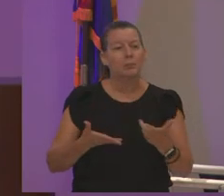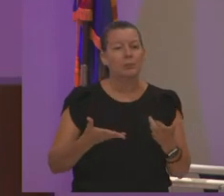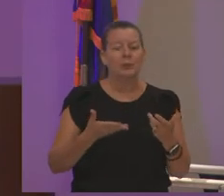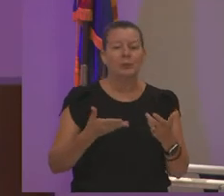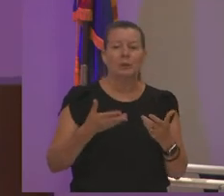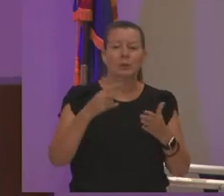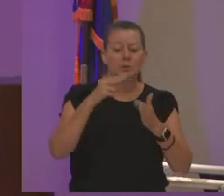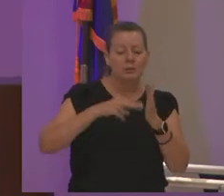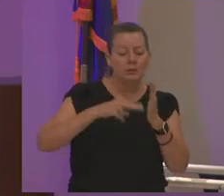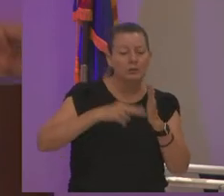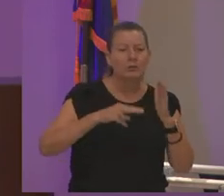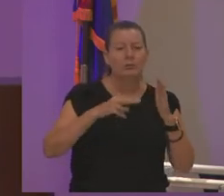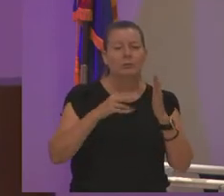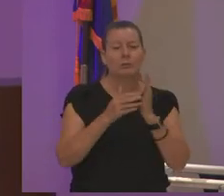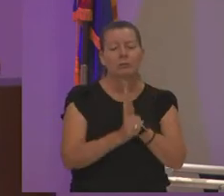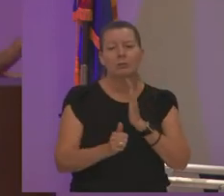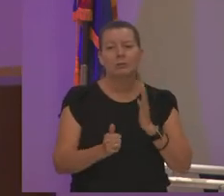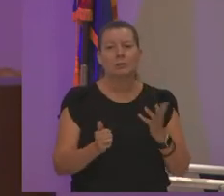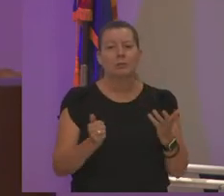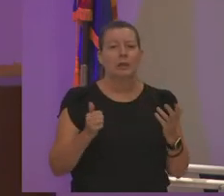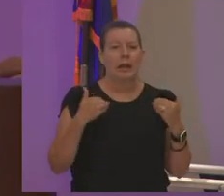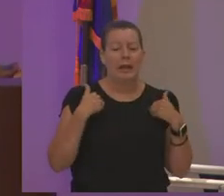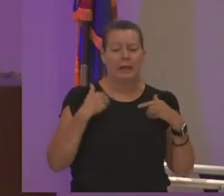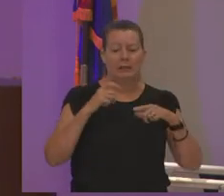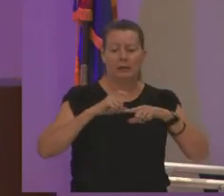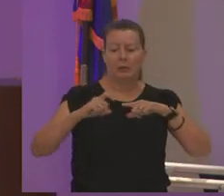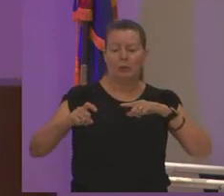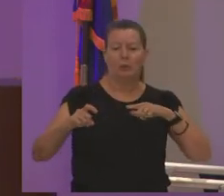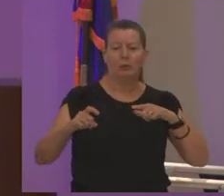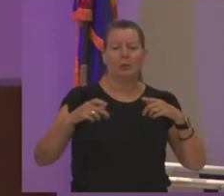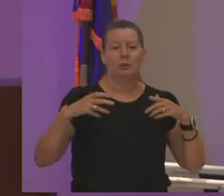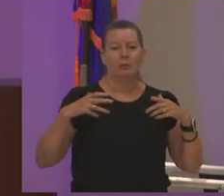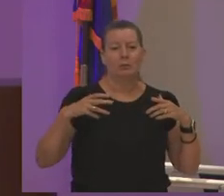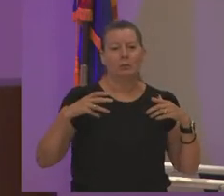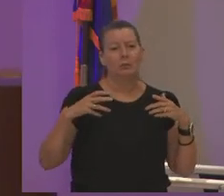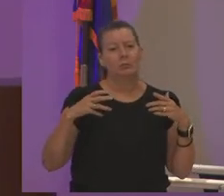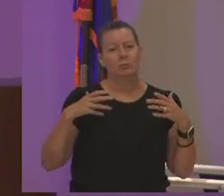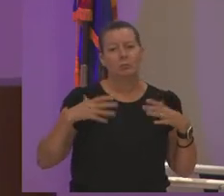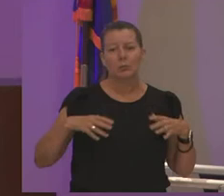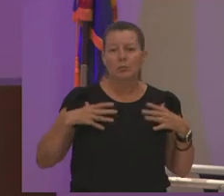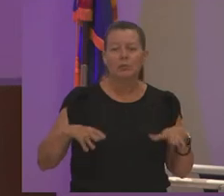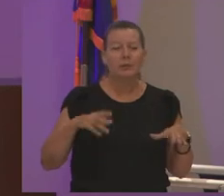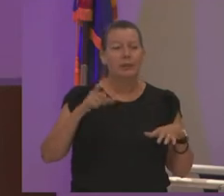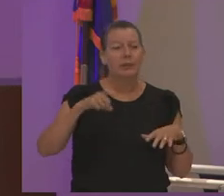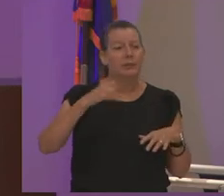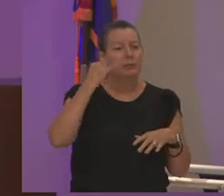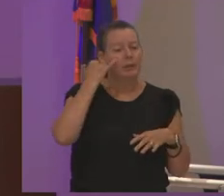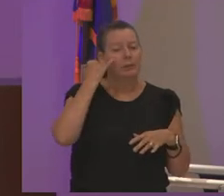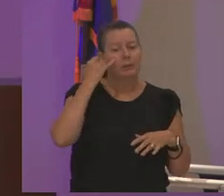clothing closet if you need a blazer or a skirt if you need mascara or feminine products